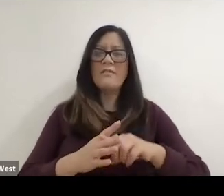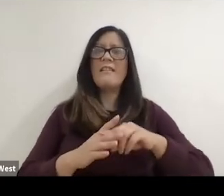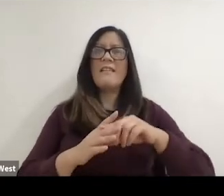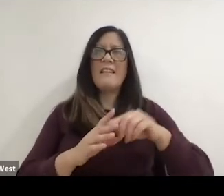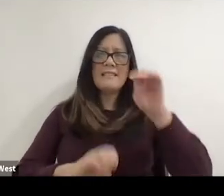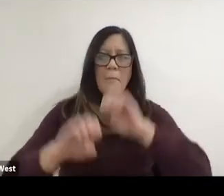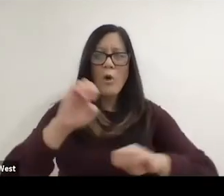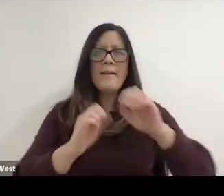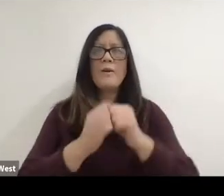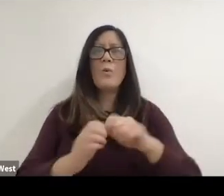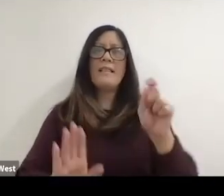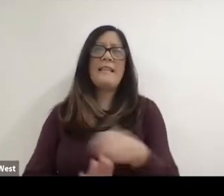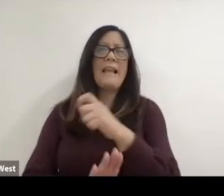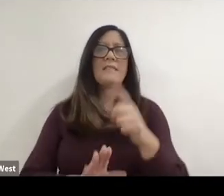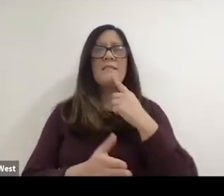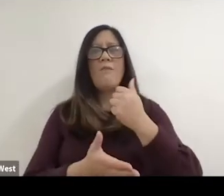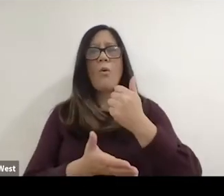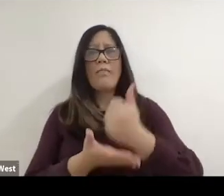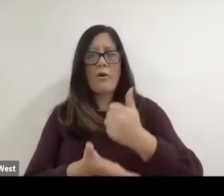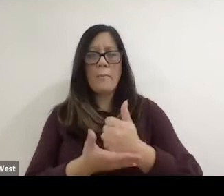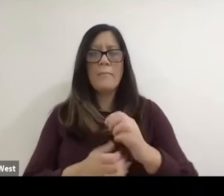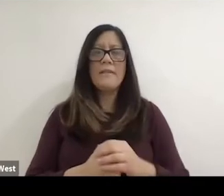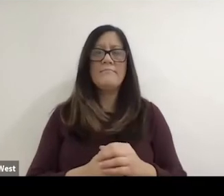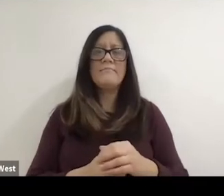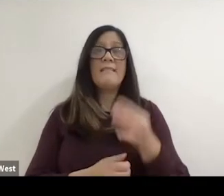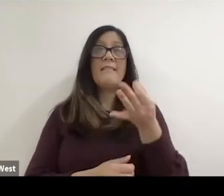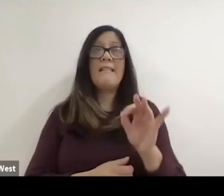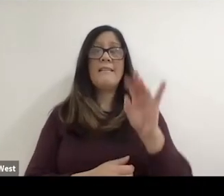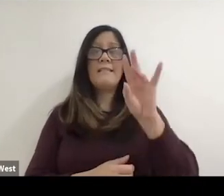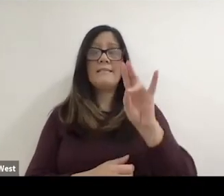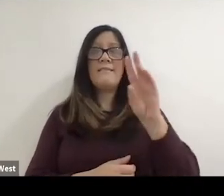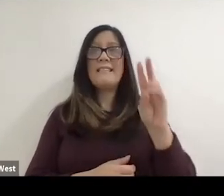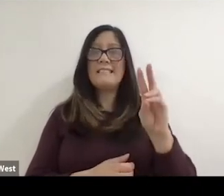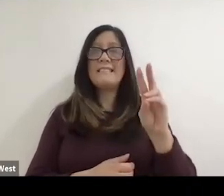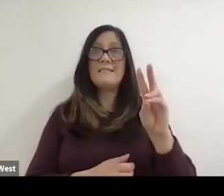of therapy and in 1976 wheelchair tennis was born with the first